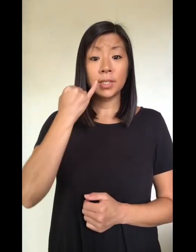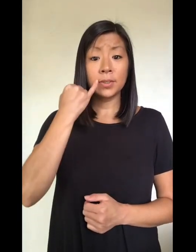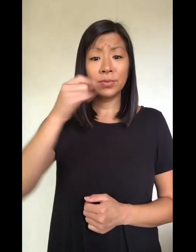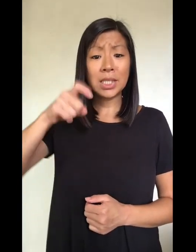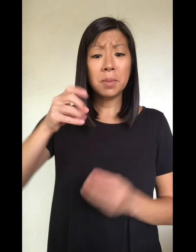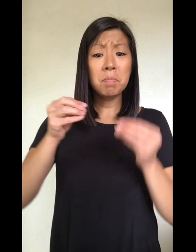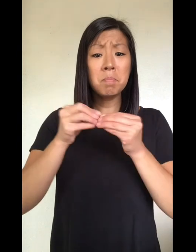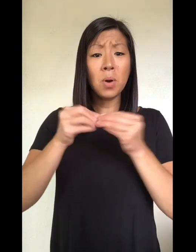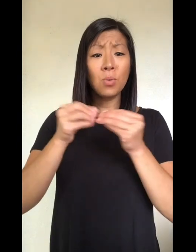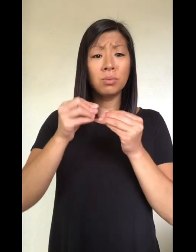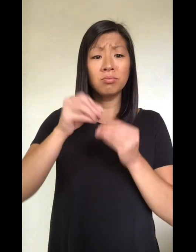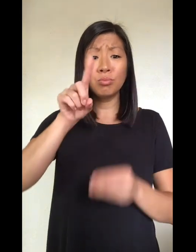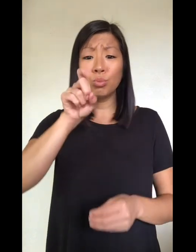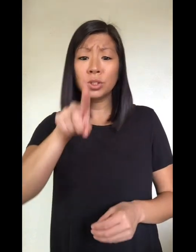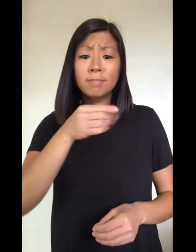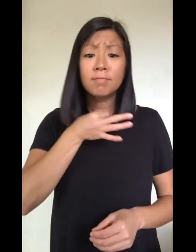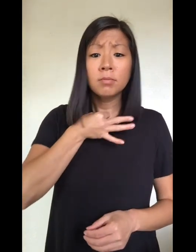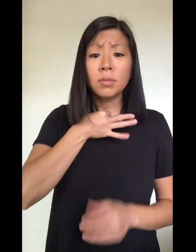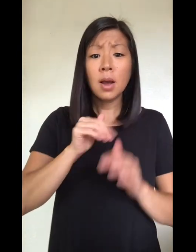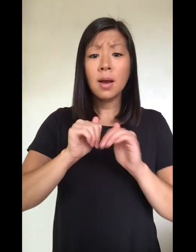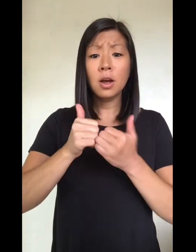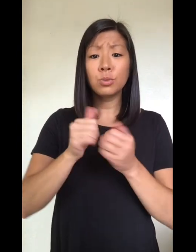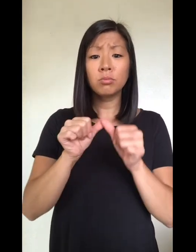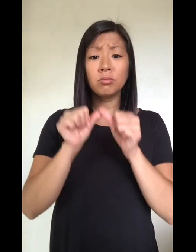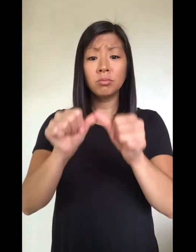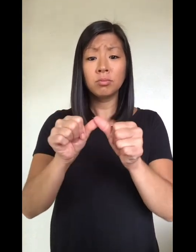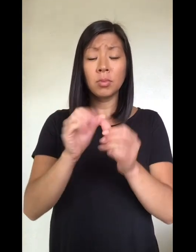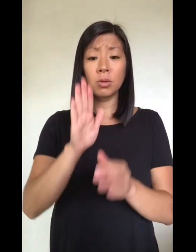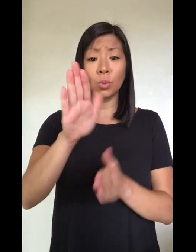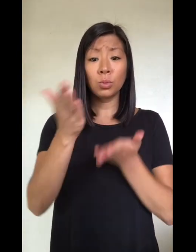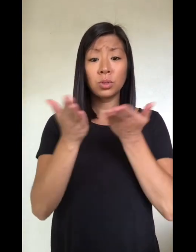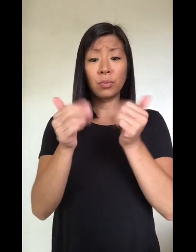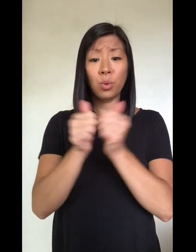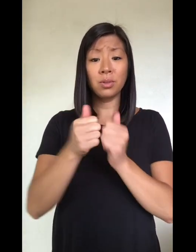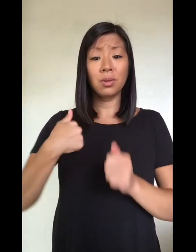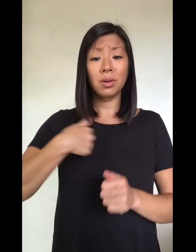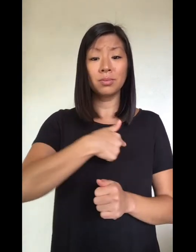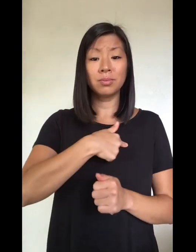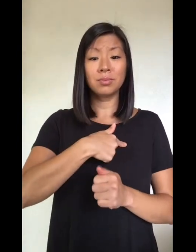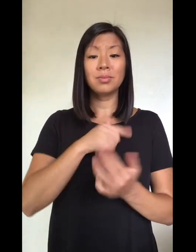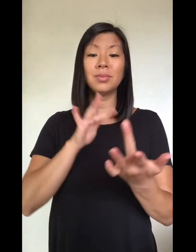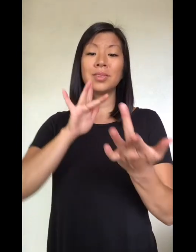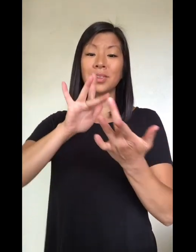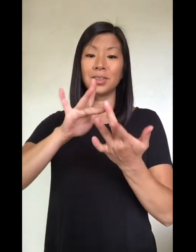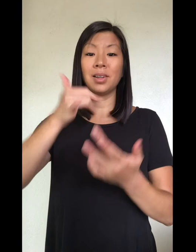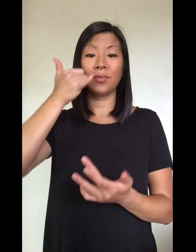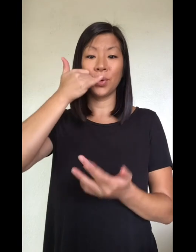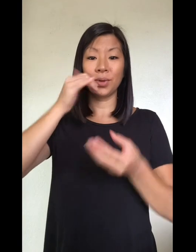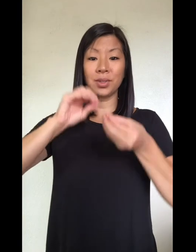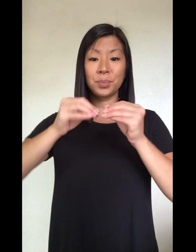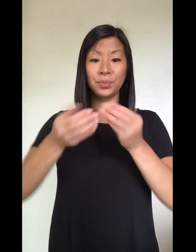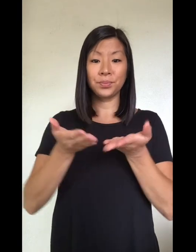Call us with any questions about how to continue accessing our services.